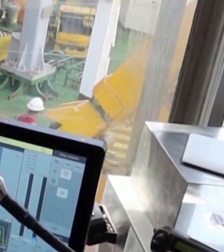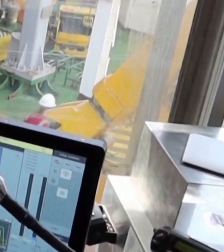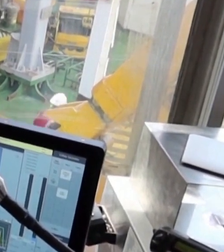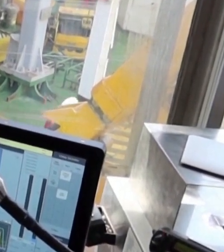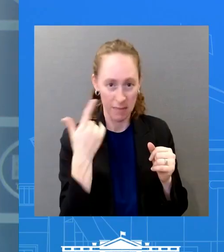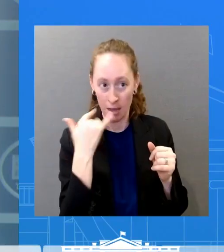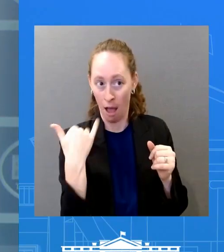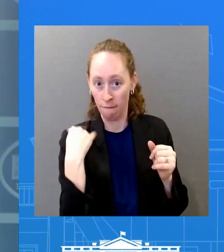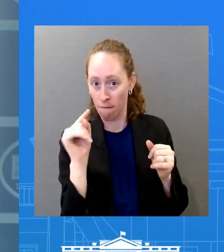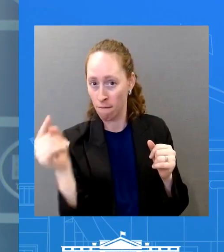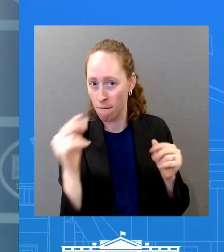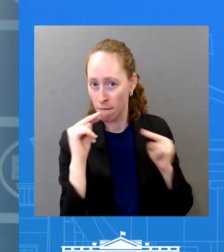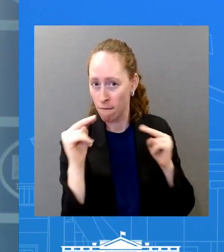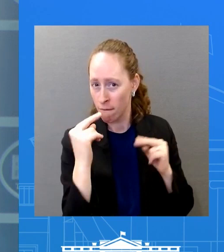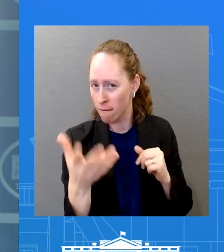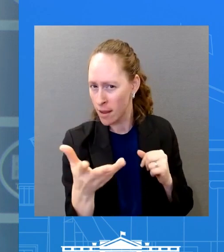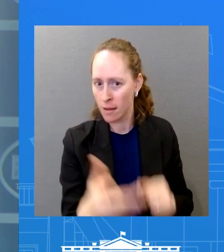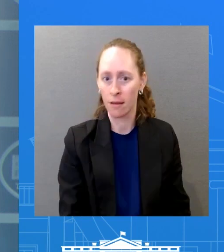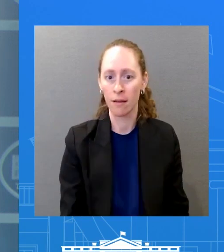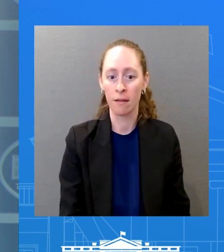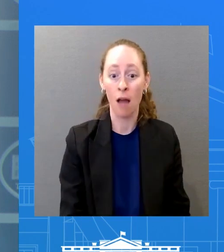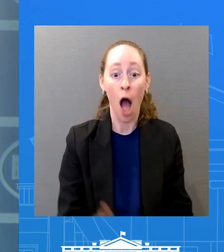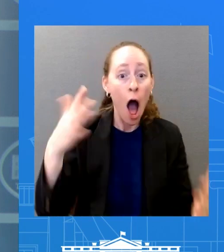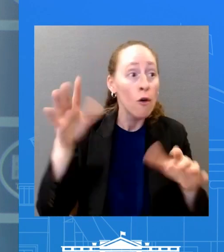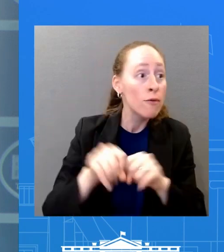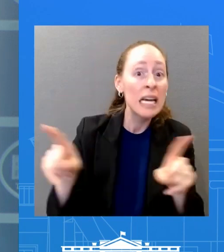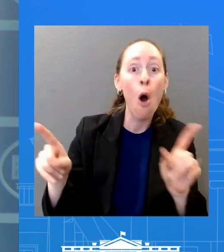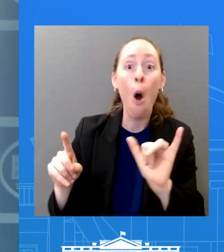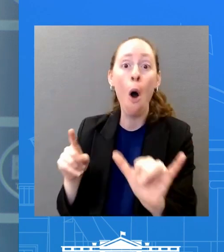“The President spoke with Prime Minister Lapid this morning to consult on global and